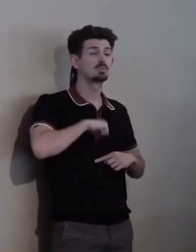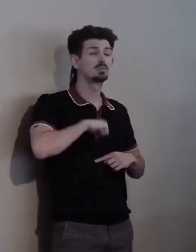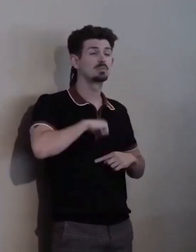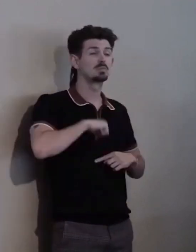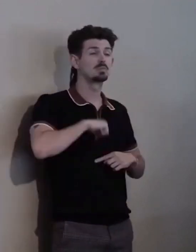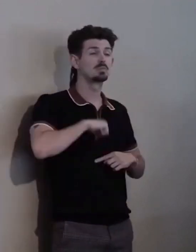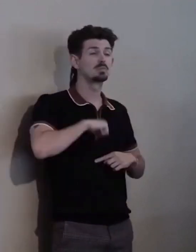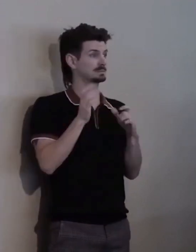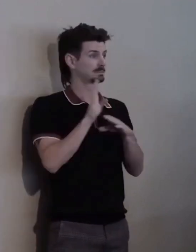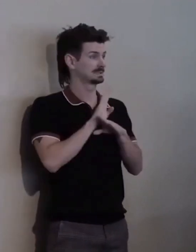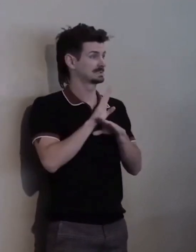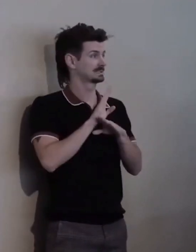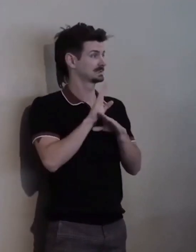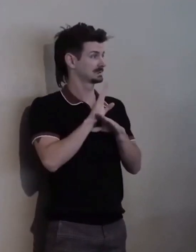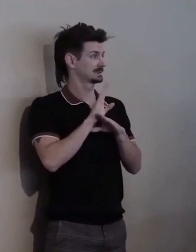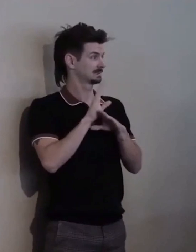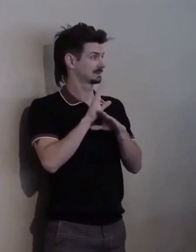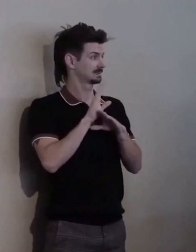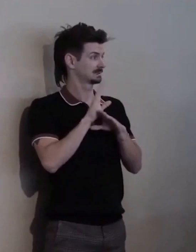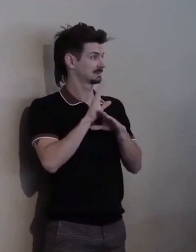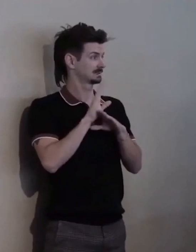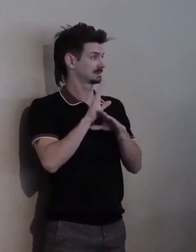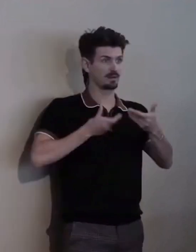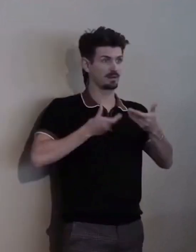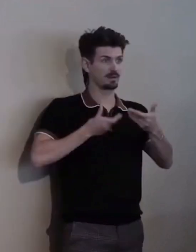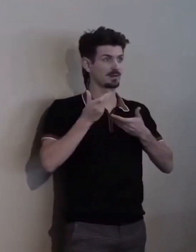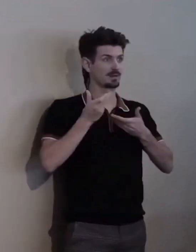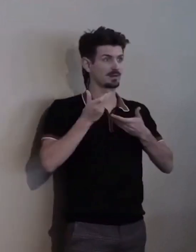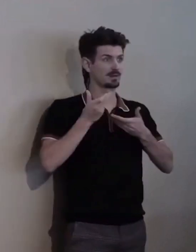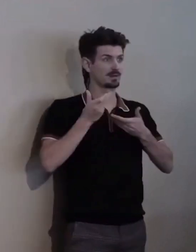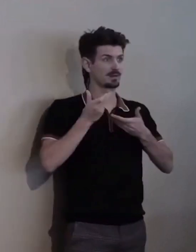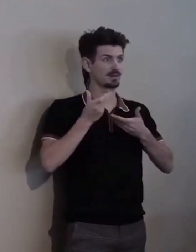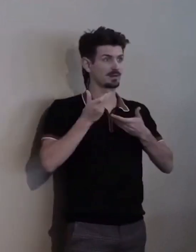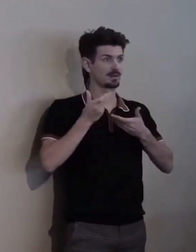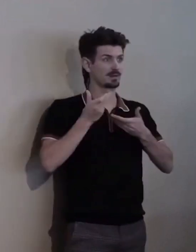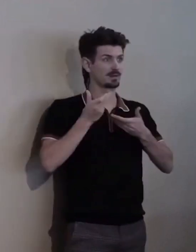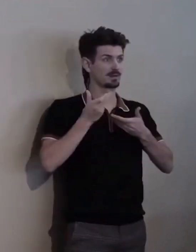We have hired over 500 wonderful employees with disabilities, including many with developmental disabilities.